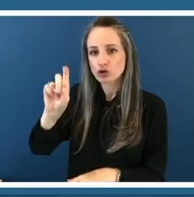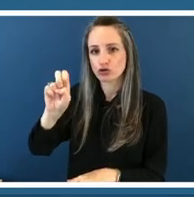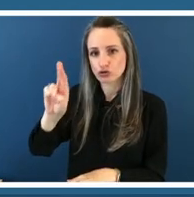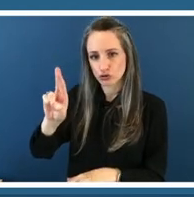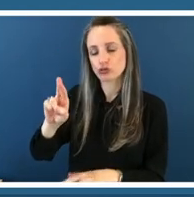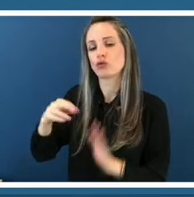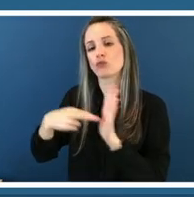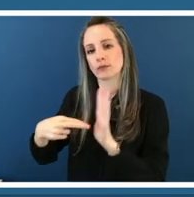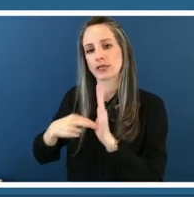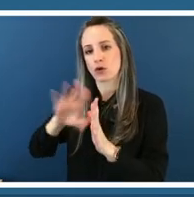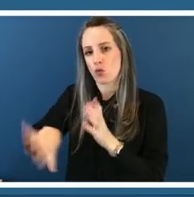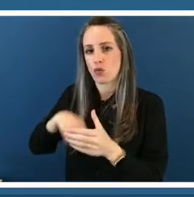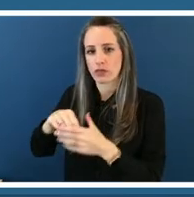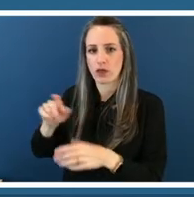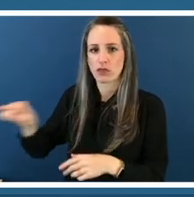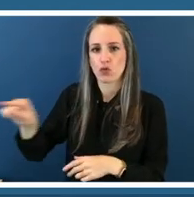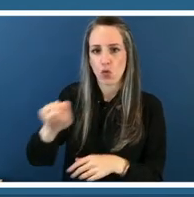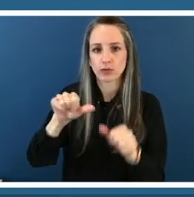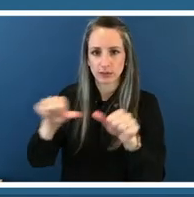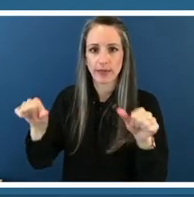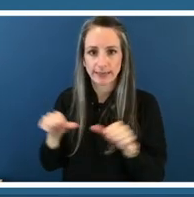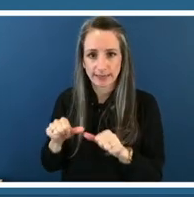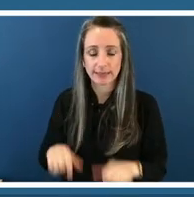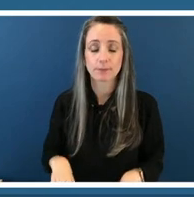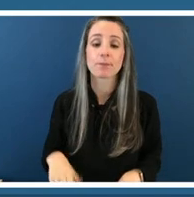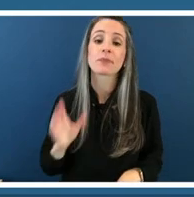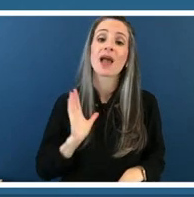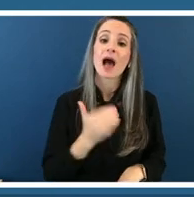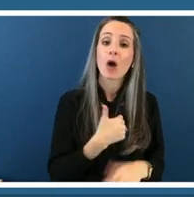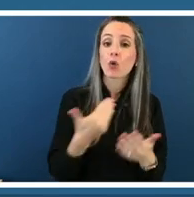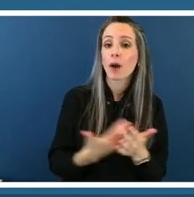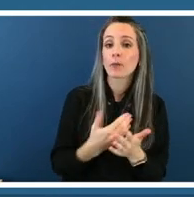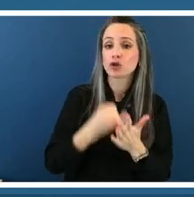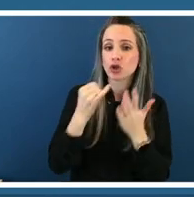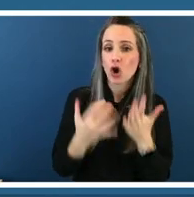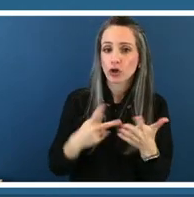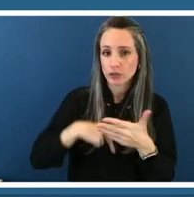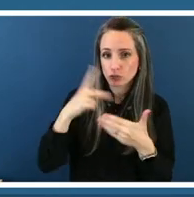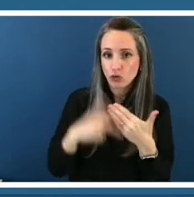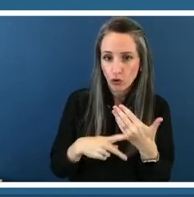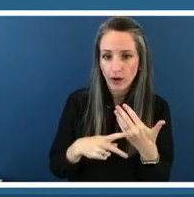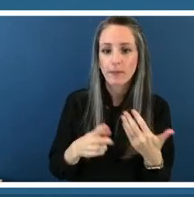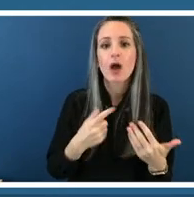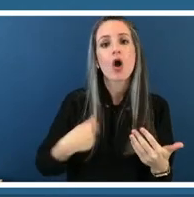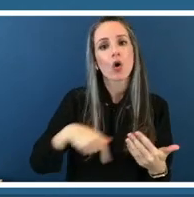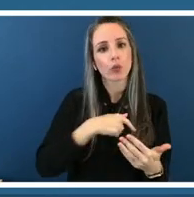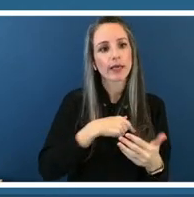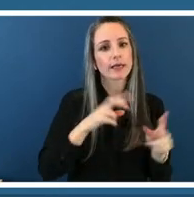in our emerging artists program this spring we had our students reflect on